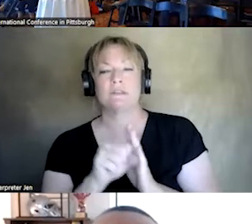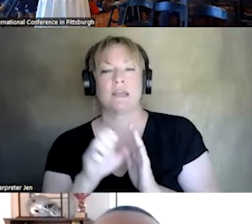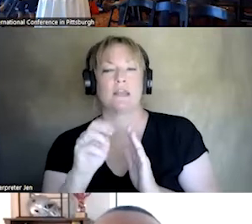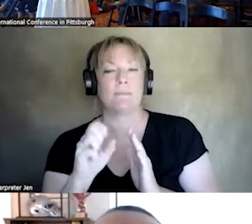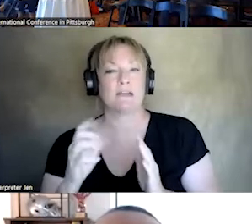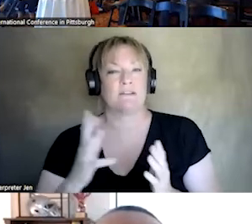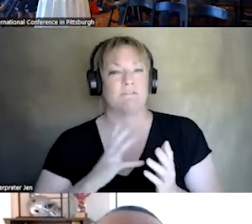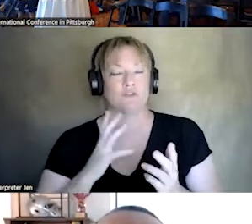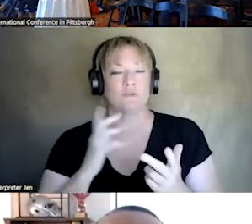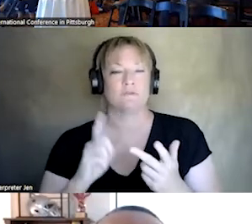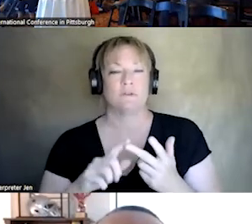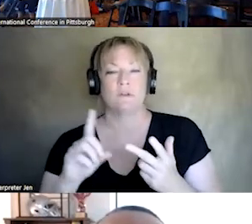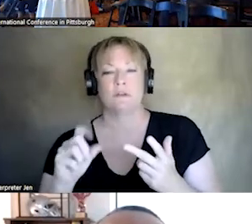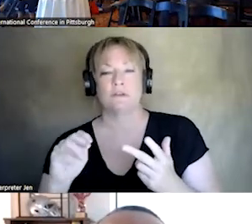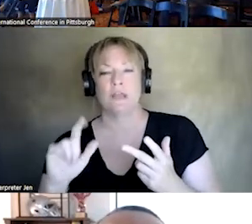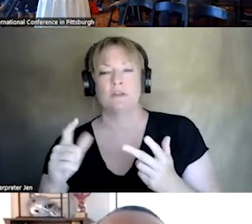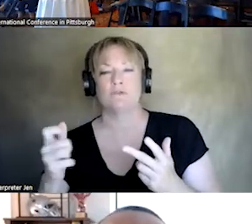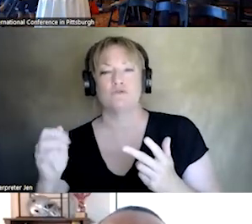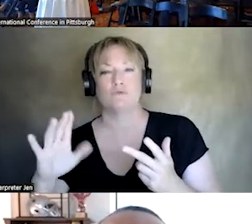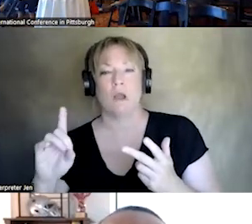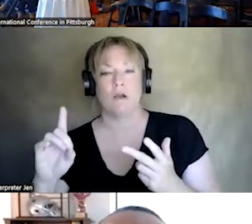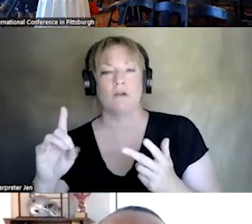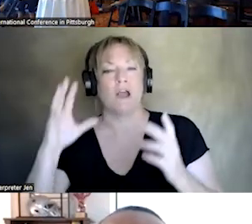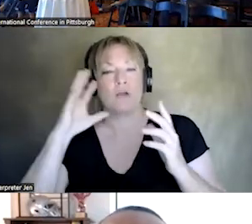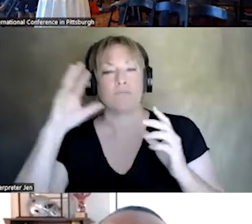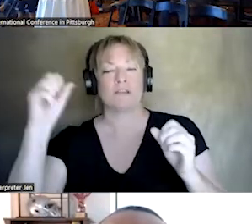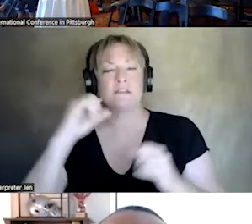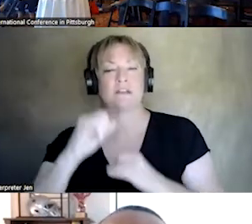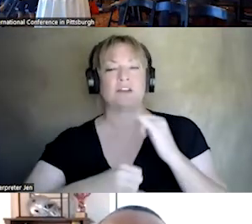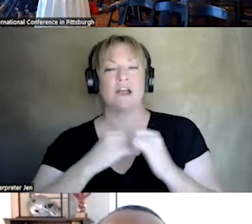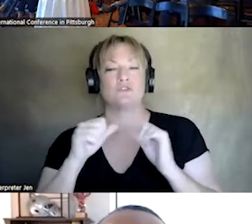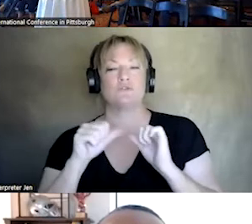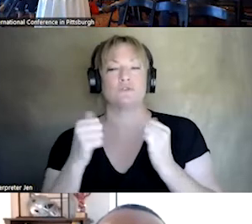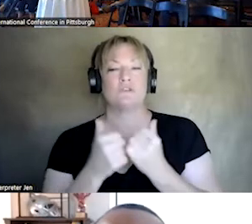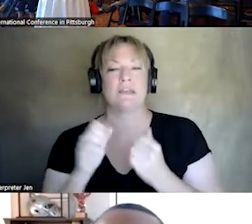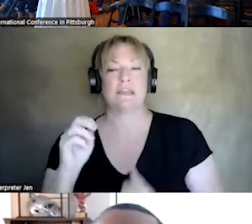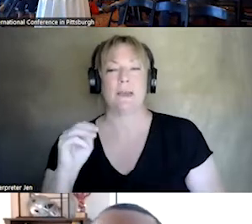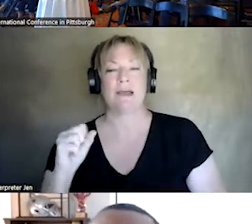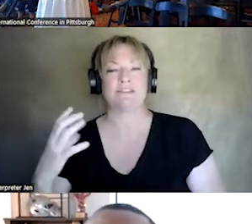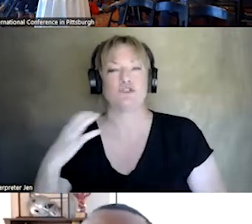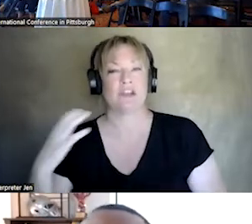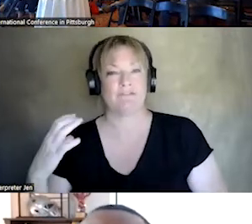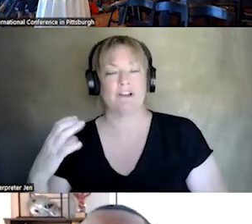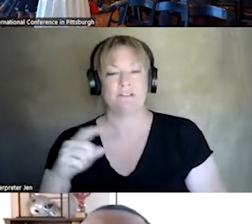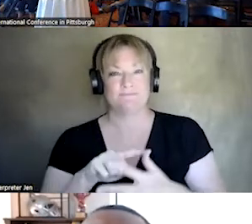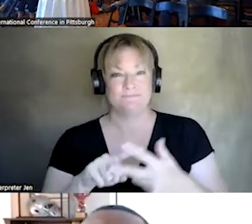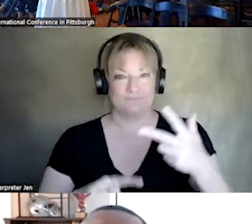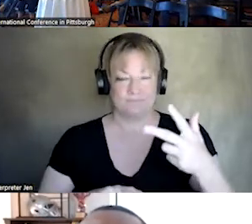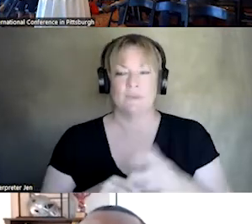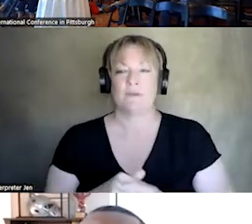AND DANIEL GERARD, PRESIDENT OF THE INTERNATIONAL ASSOCIATION OF EMS CHIEFS. SO, WE HAVE SOME